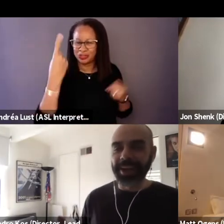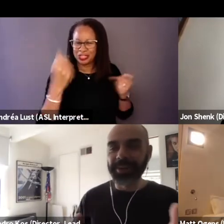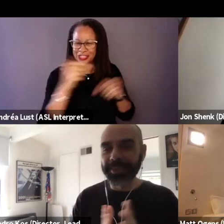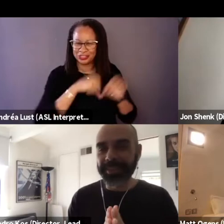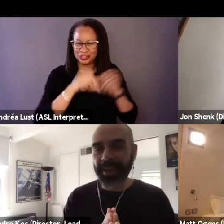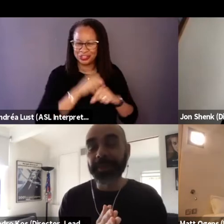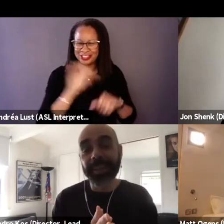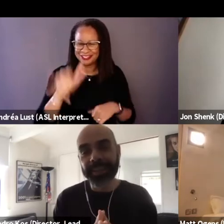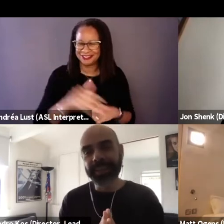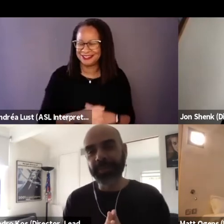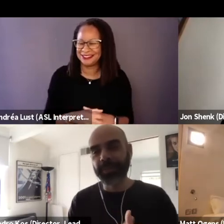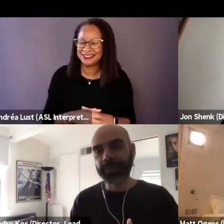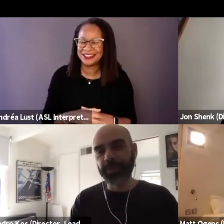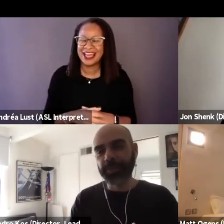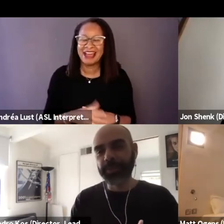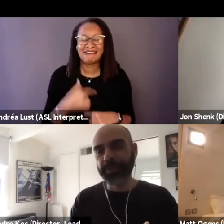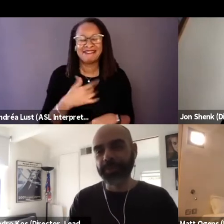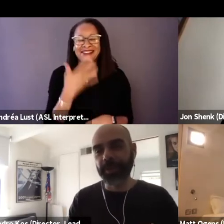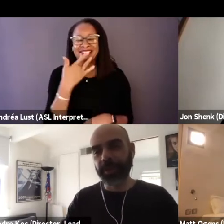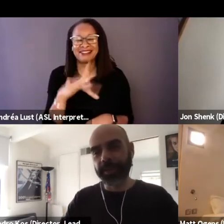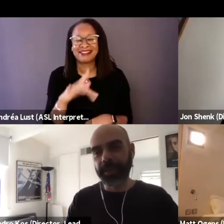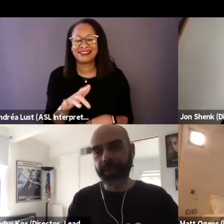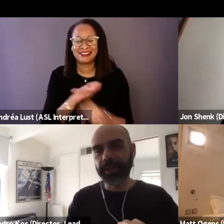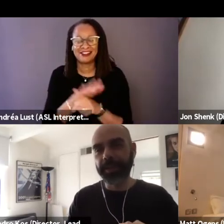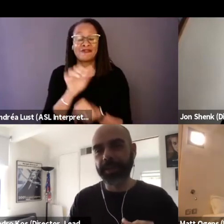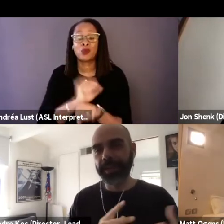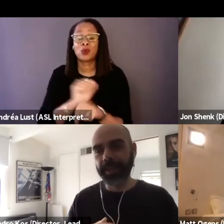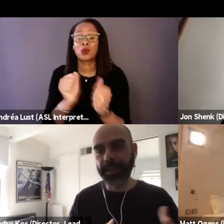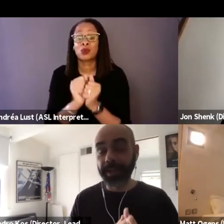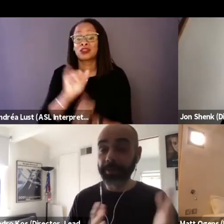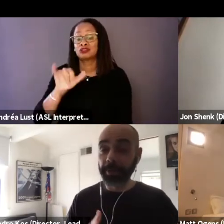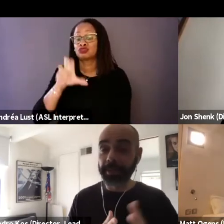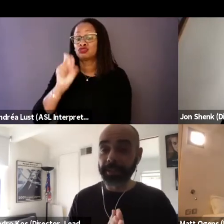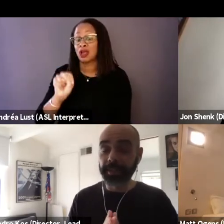I was lucky enough to work with Jon and Bonnie